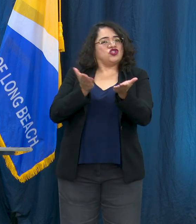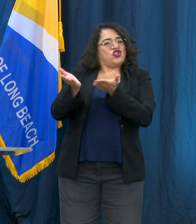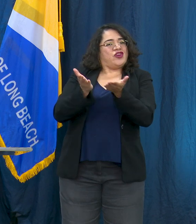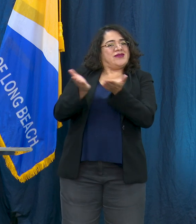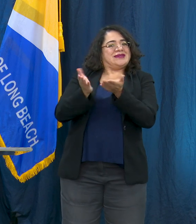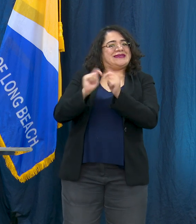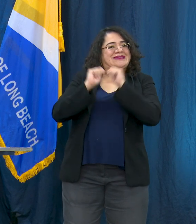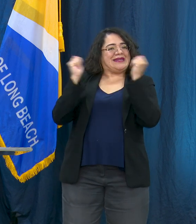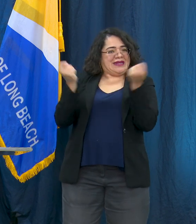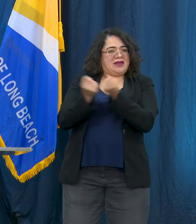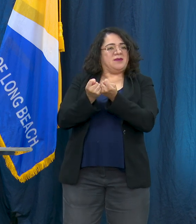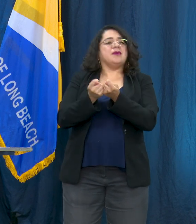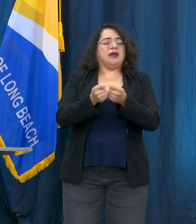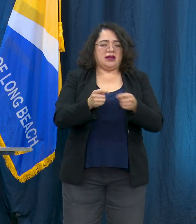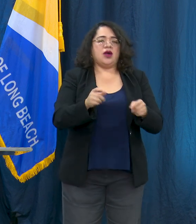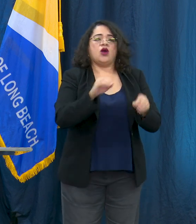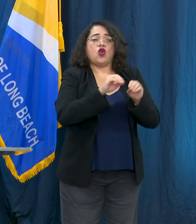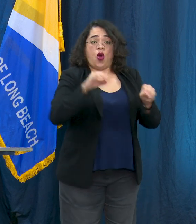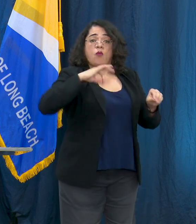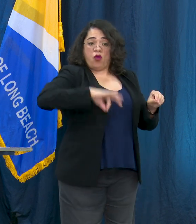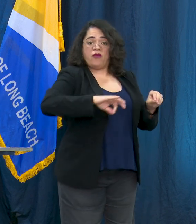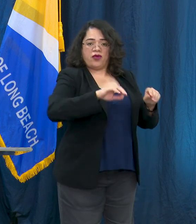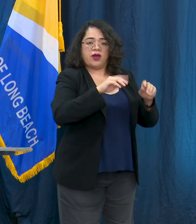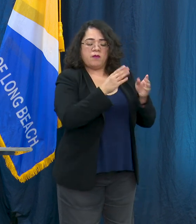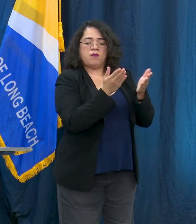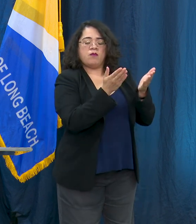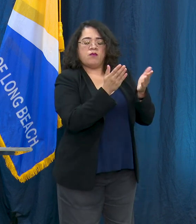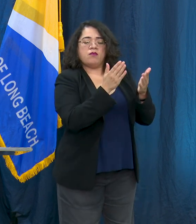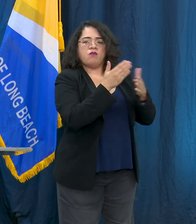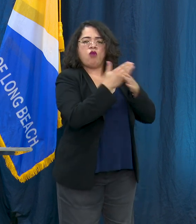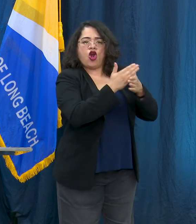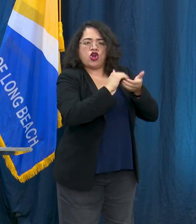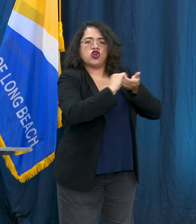nonprofit partners as we work to tackle the issue around homelessness. This year